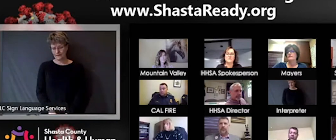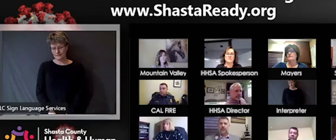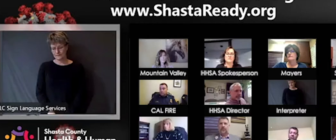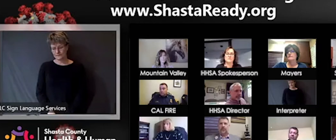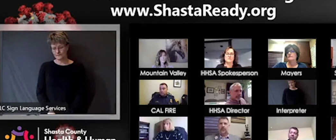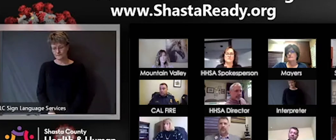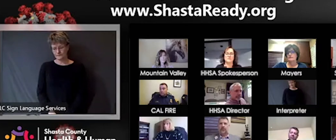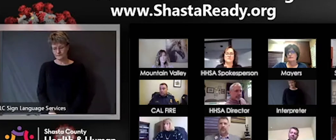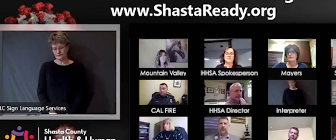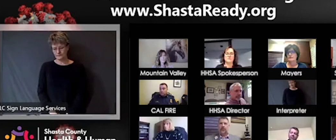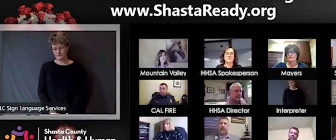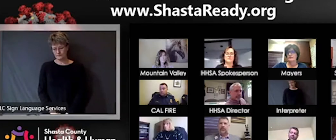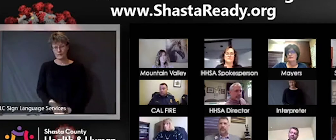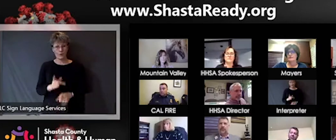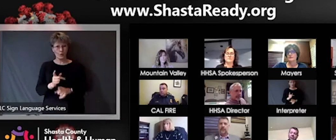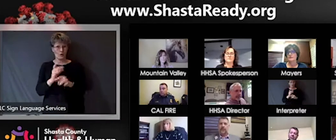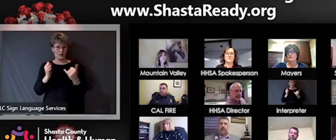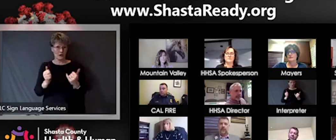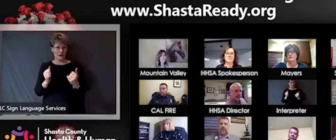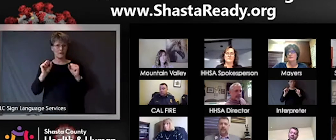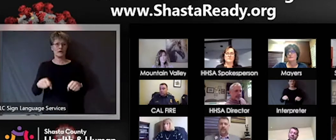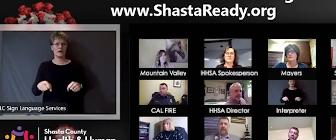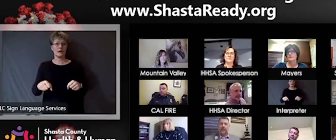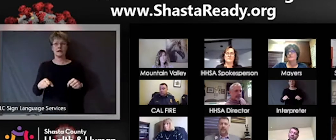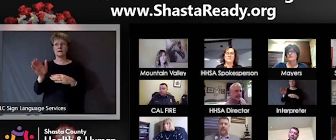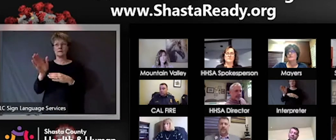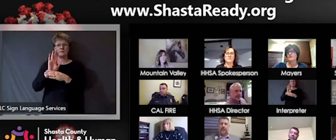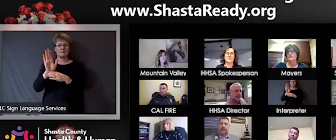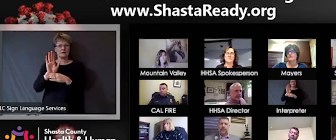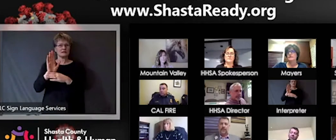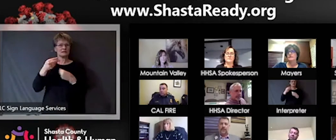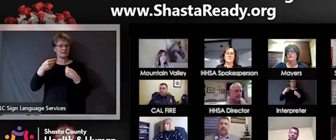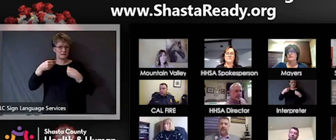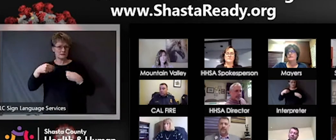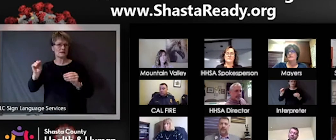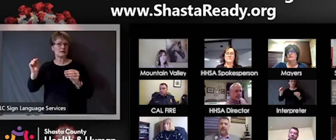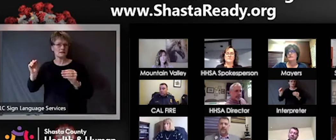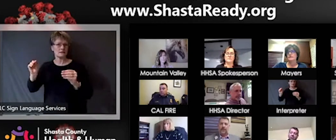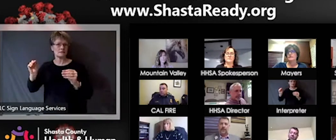customers wear masks when they're in their stores? I don't know who who could